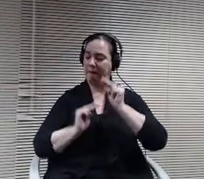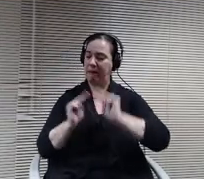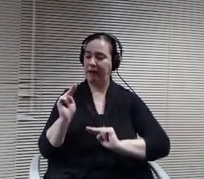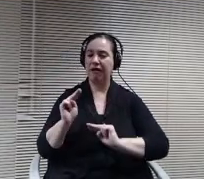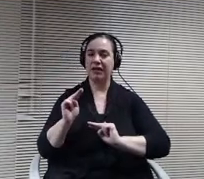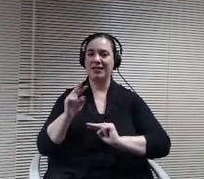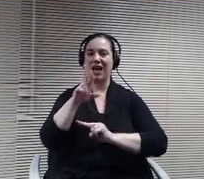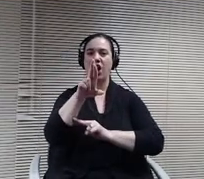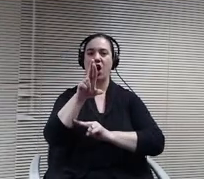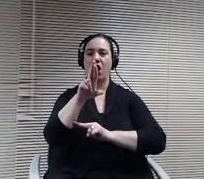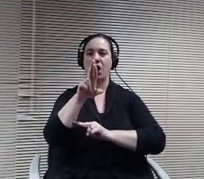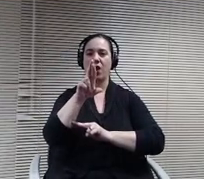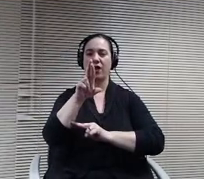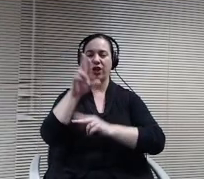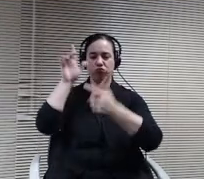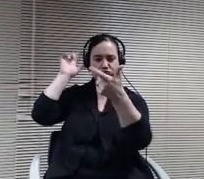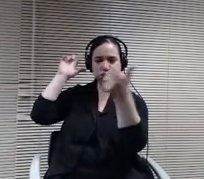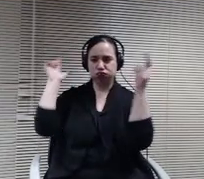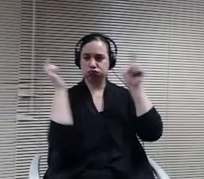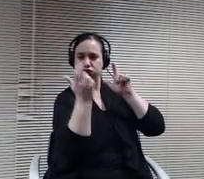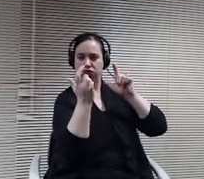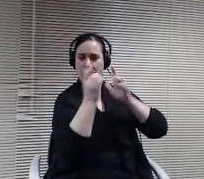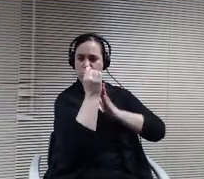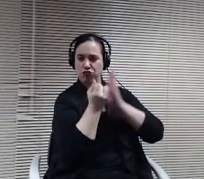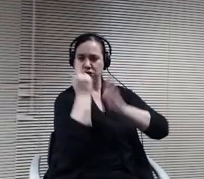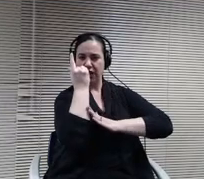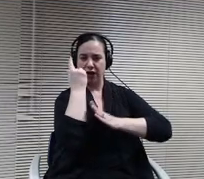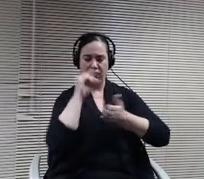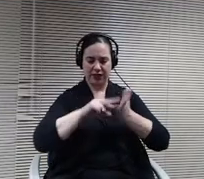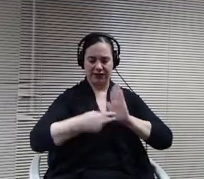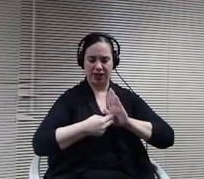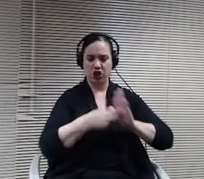of that definition of transition and who we might serve, we will